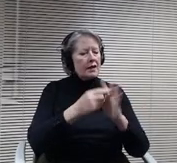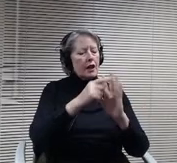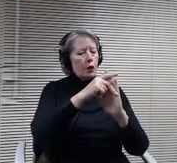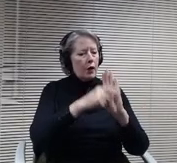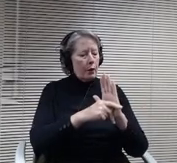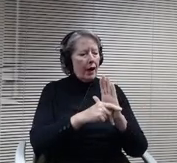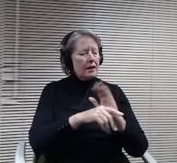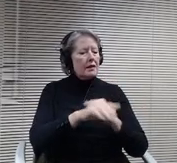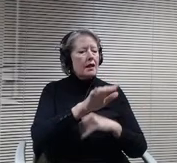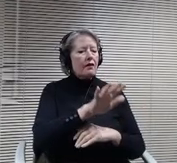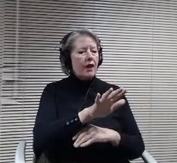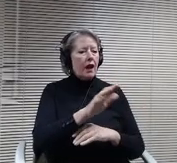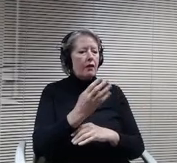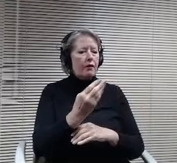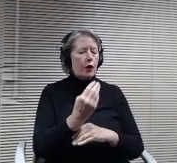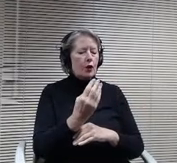bullying. Prohibition doctor